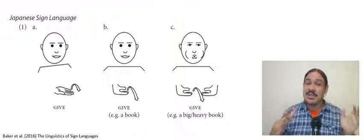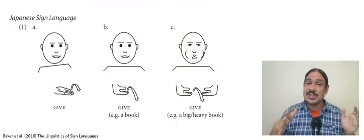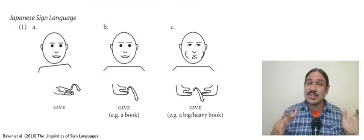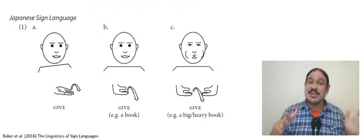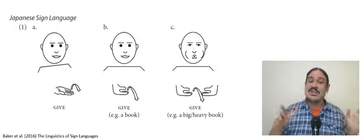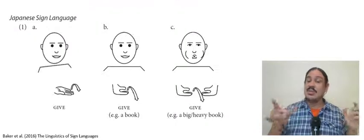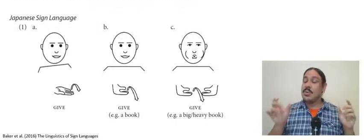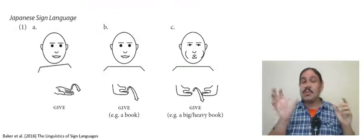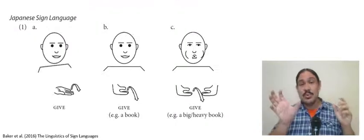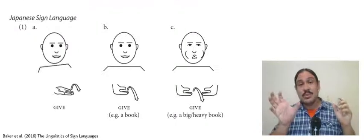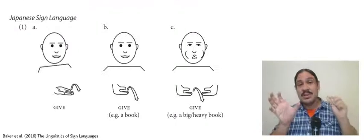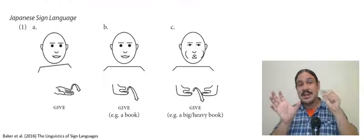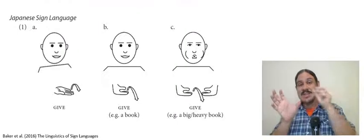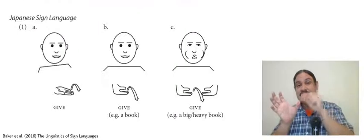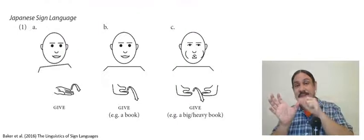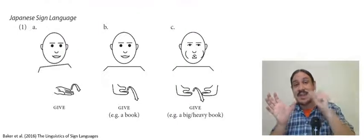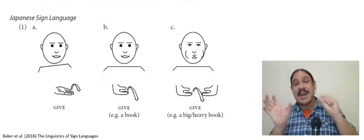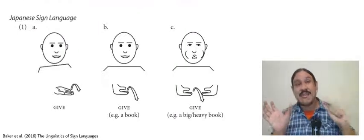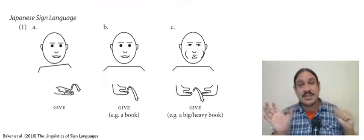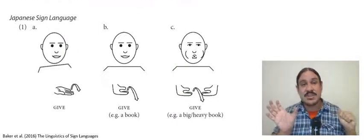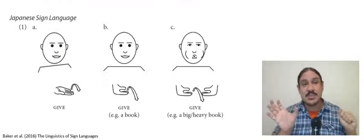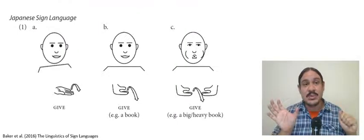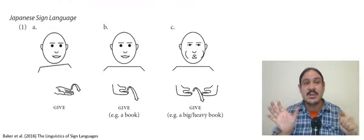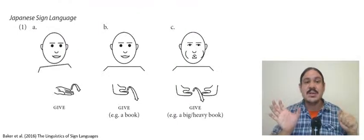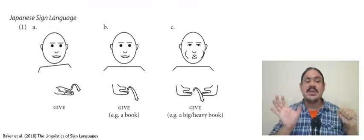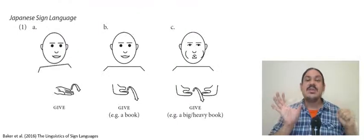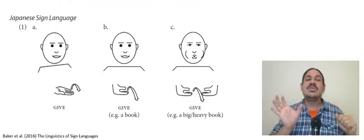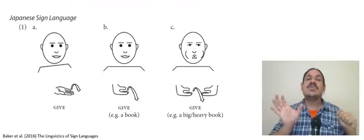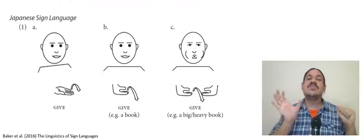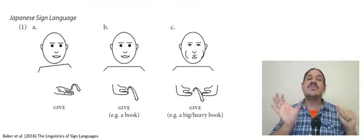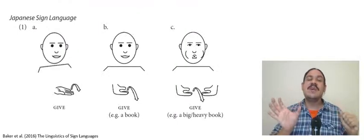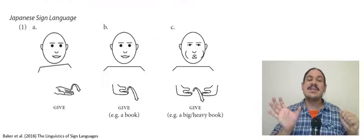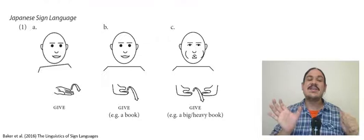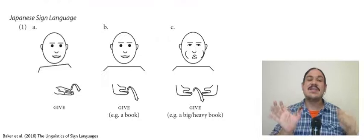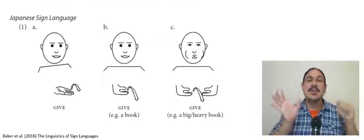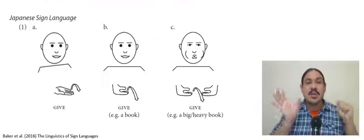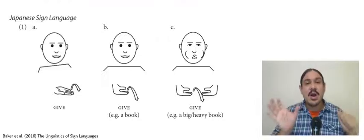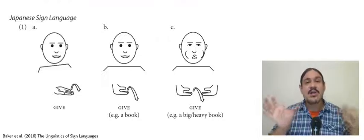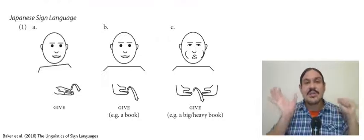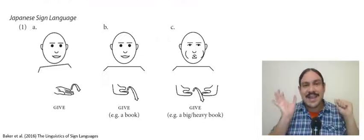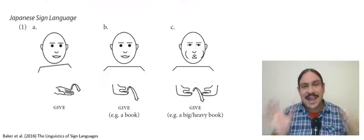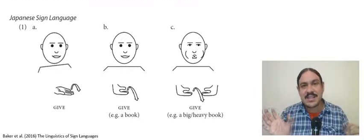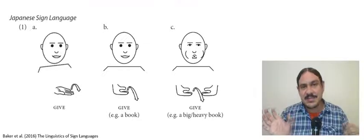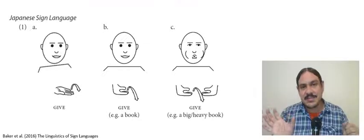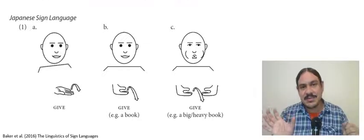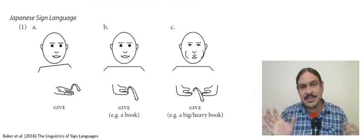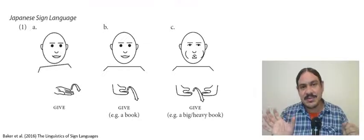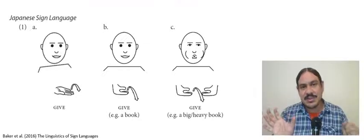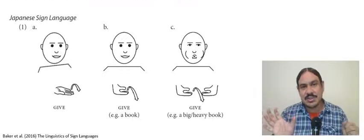of a root in English for example we have "man" "men"